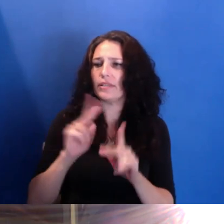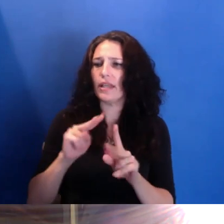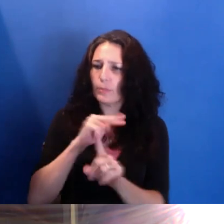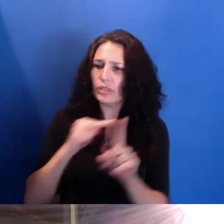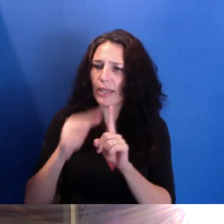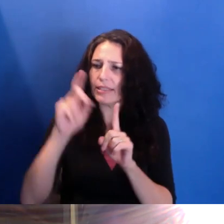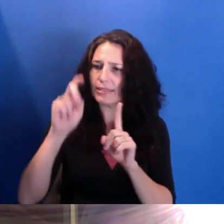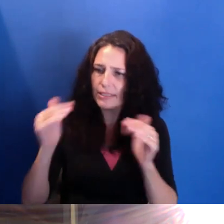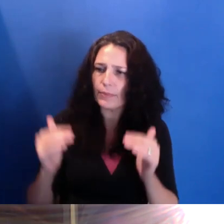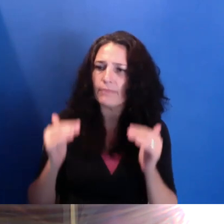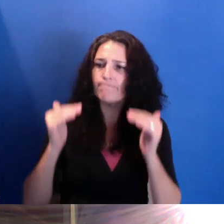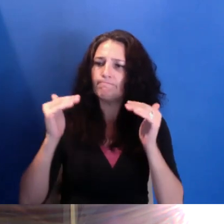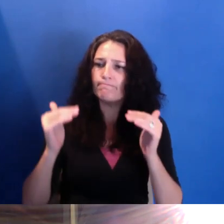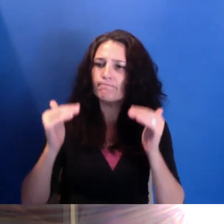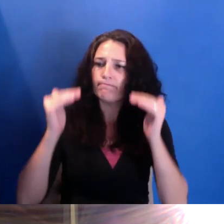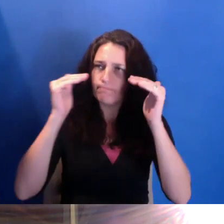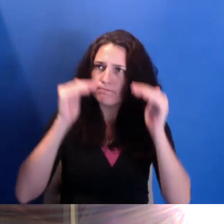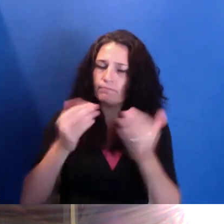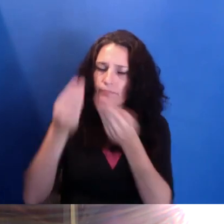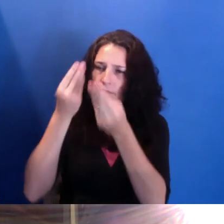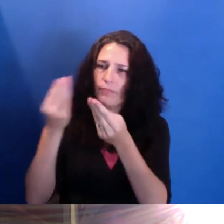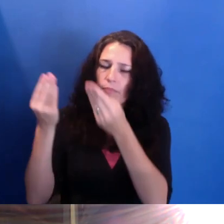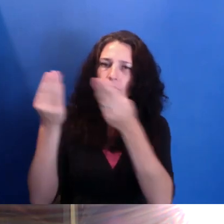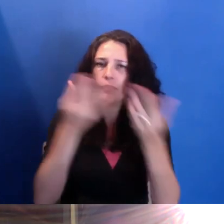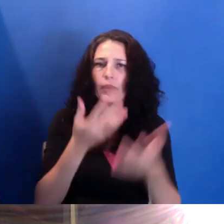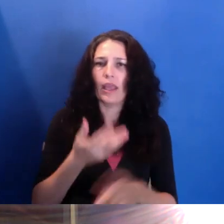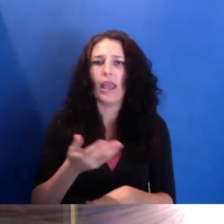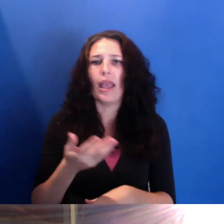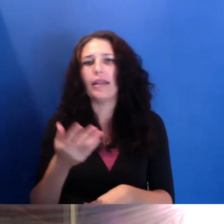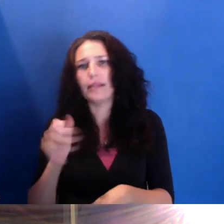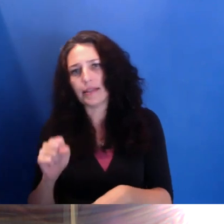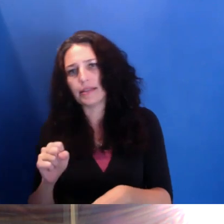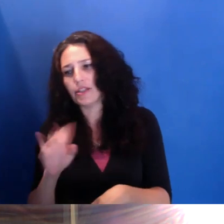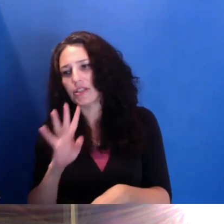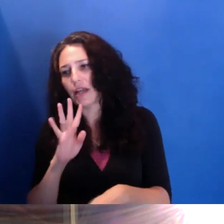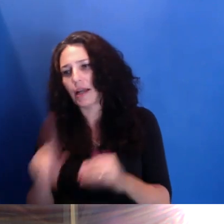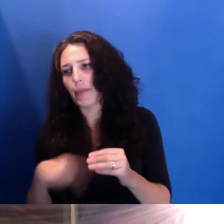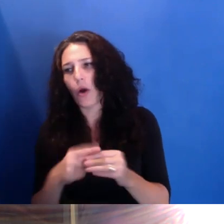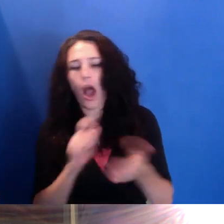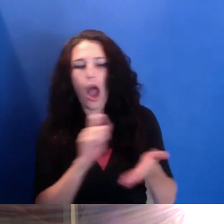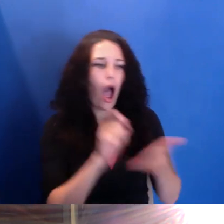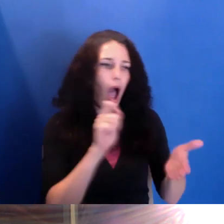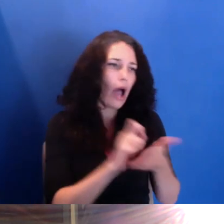As the field is grappling with these questions of authorship and representation and sustainability,